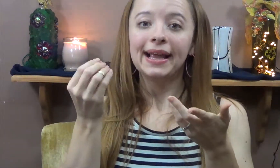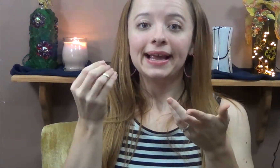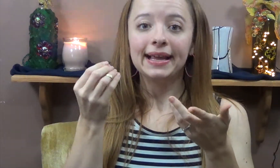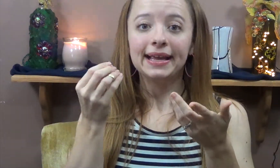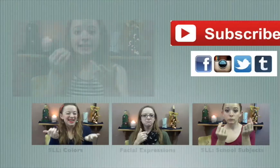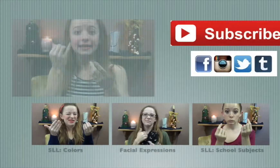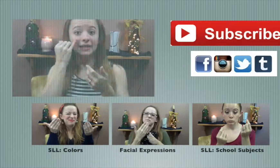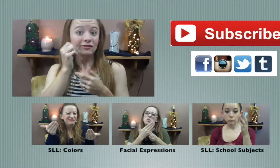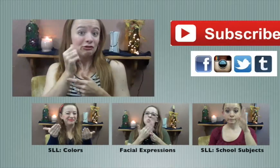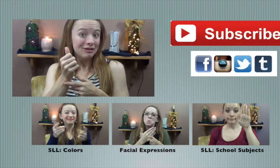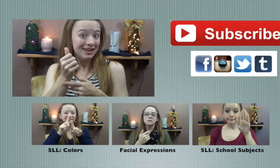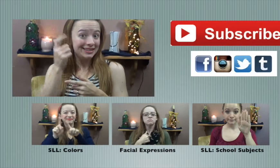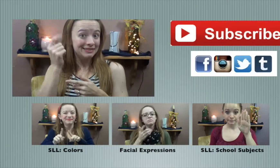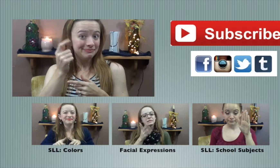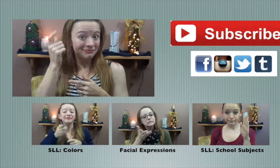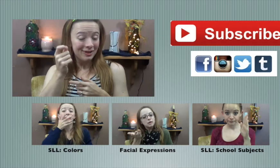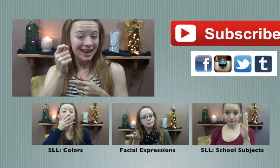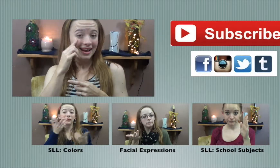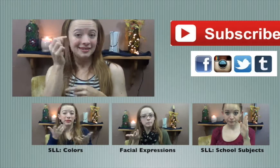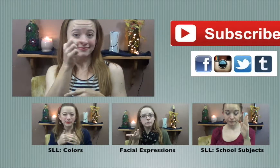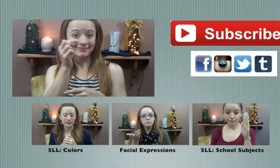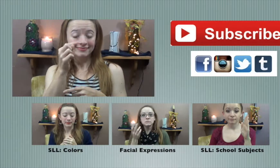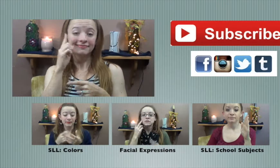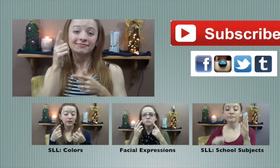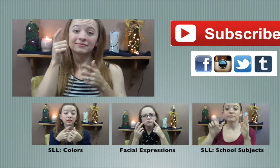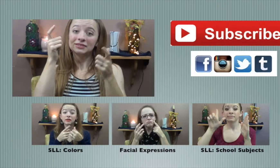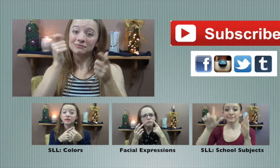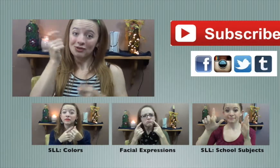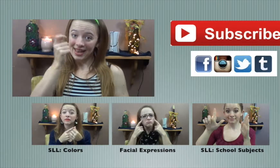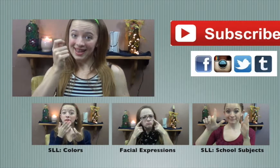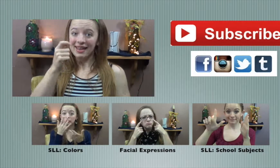below here you can check out. If you're not already subscribed hit the